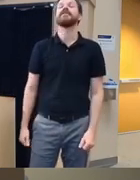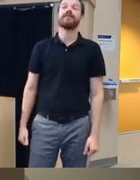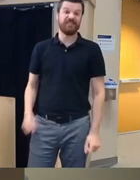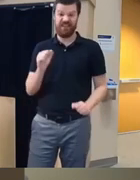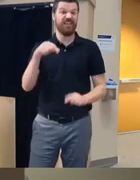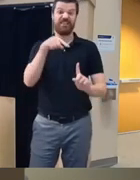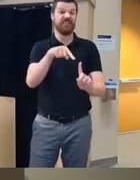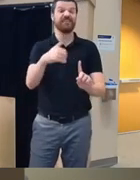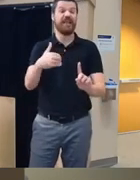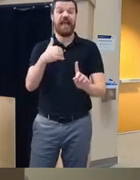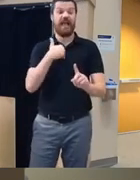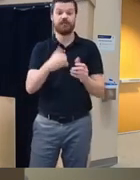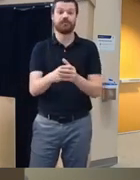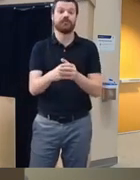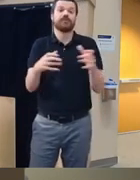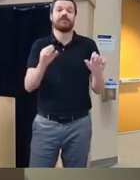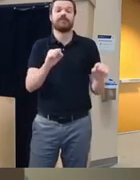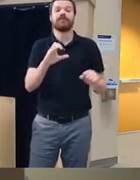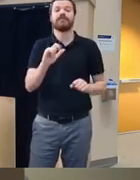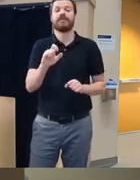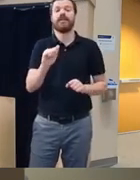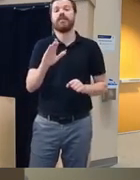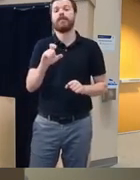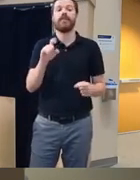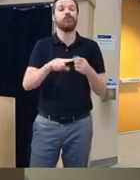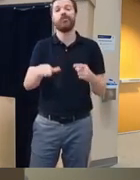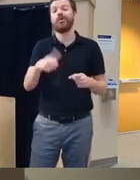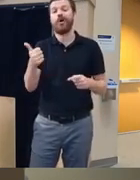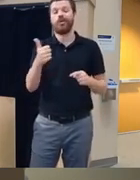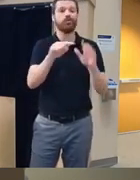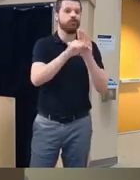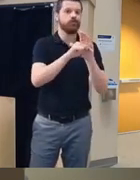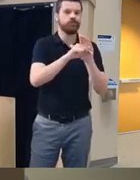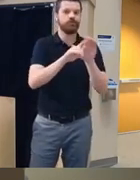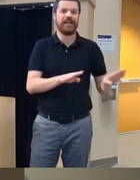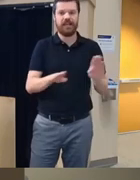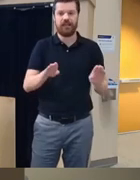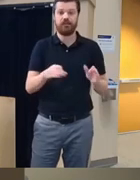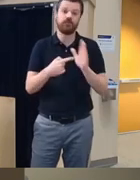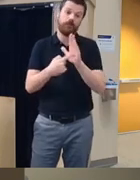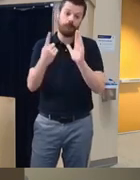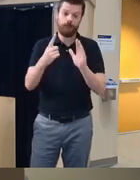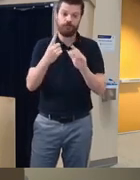to be scalable to other male adapted Behavior such as insomnia right now uh we we do have a